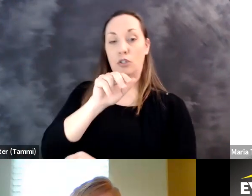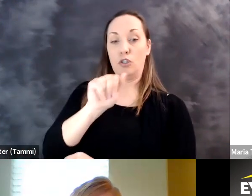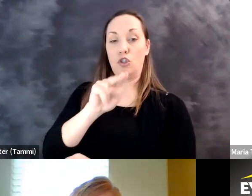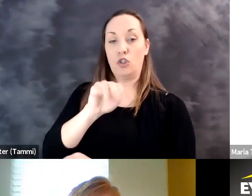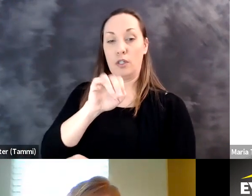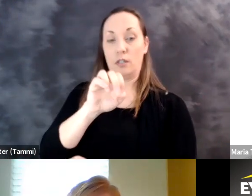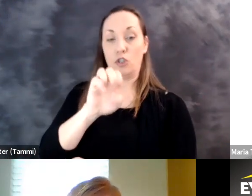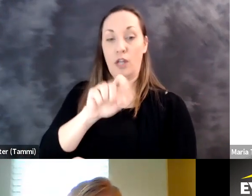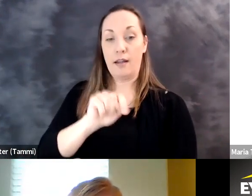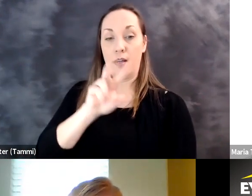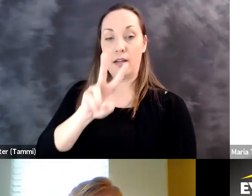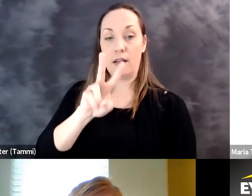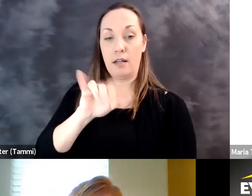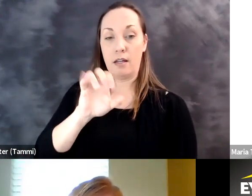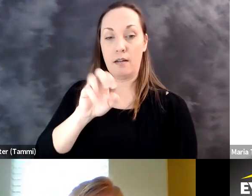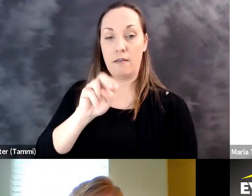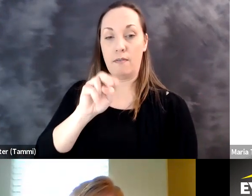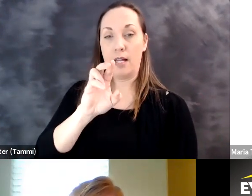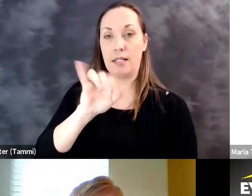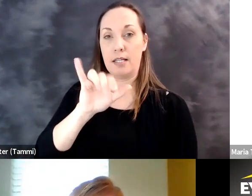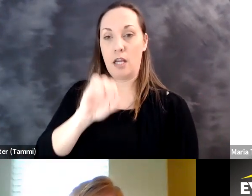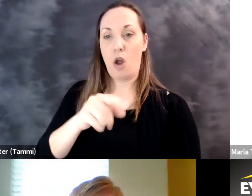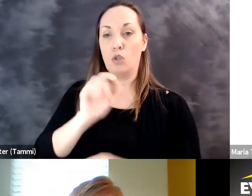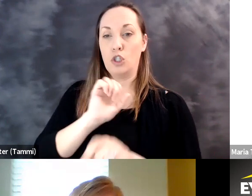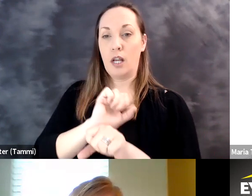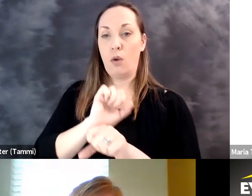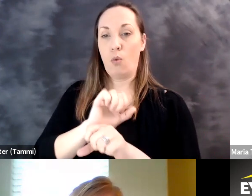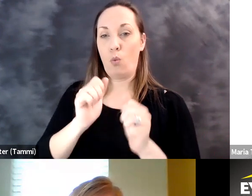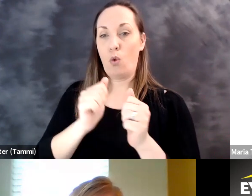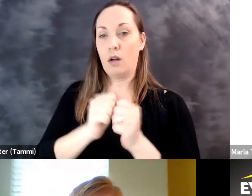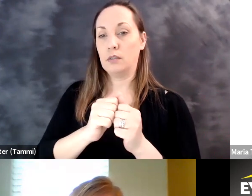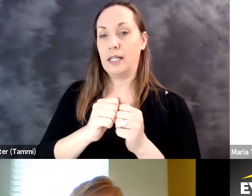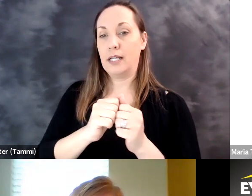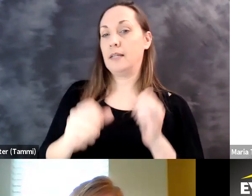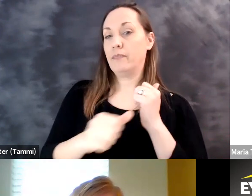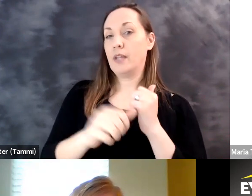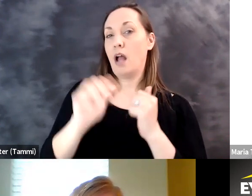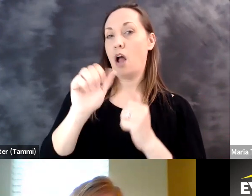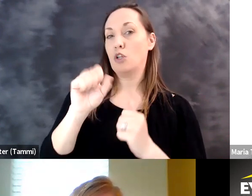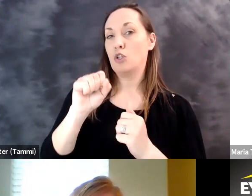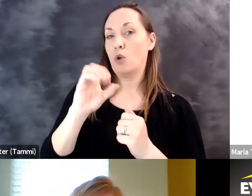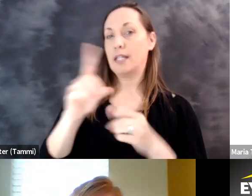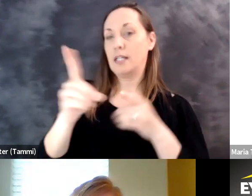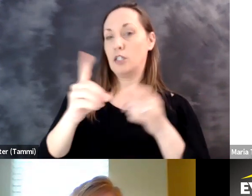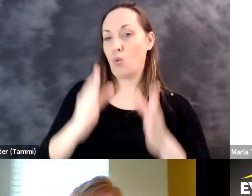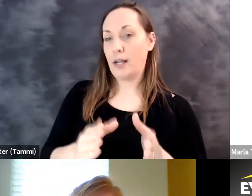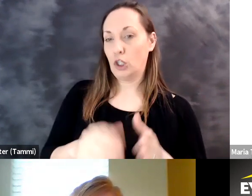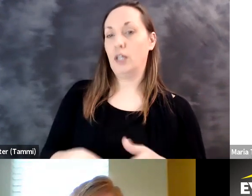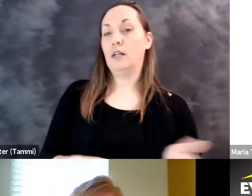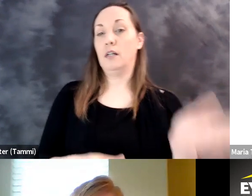We're also joined by Janet Vicencio, associate director of benefits with the AT&T corporate attendance and lead management organization.